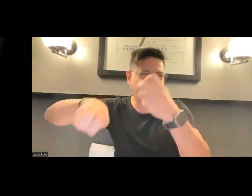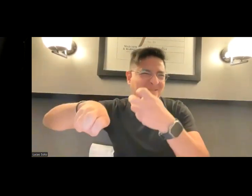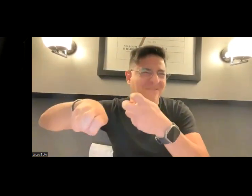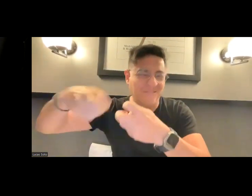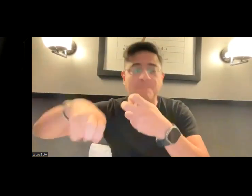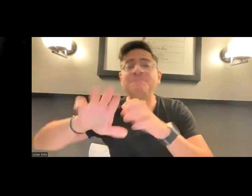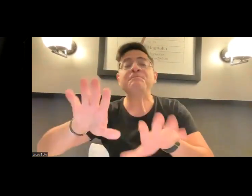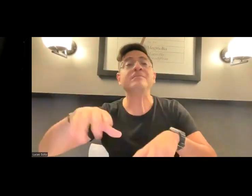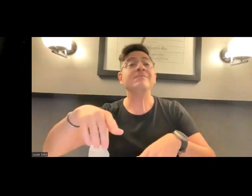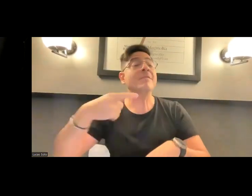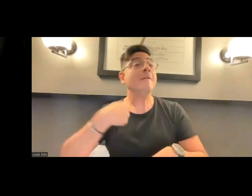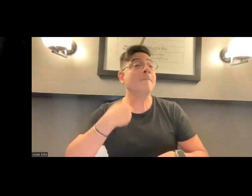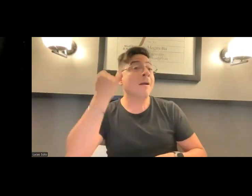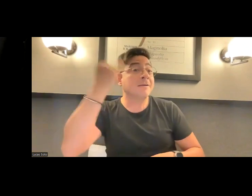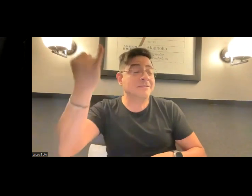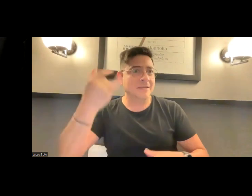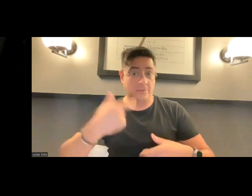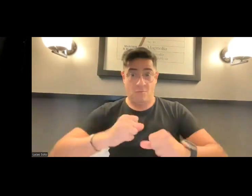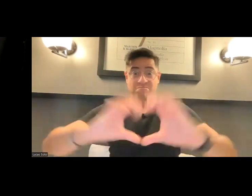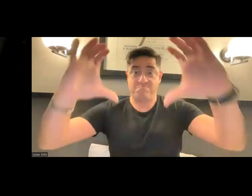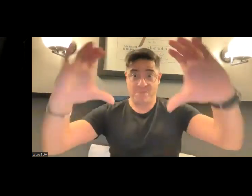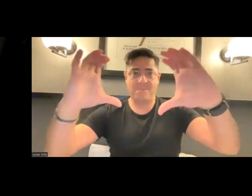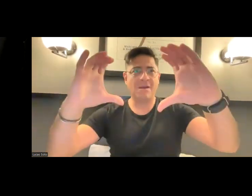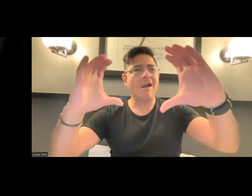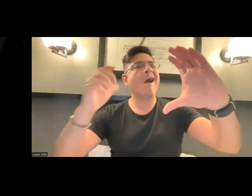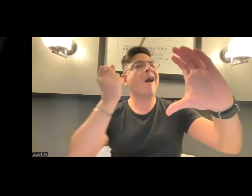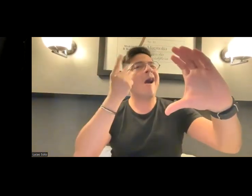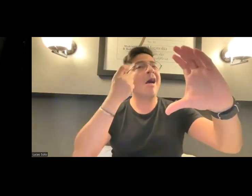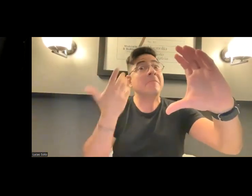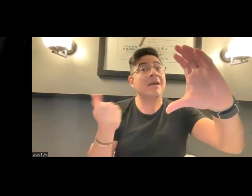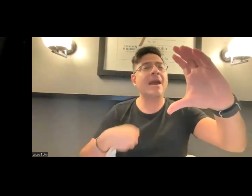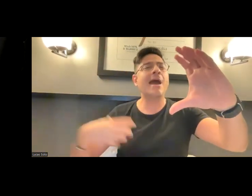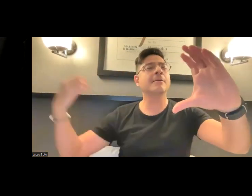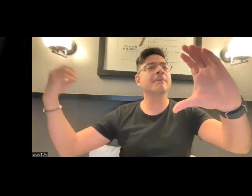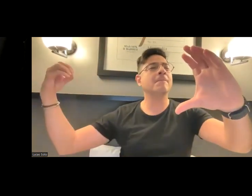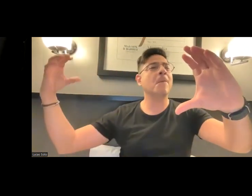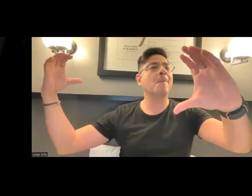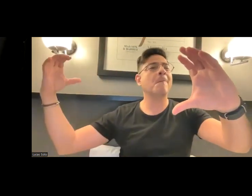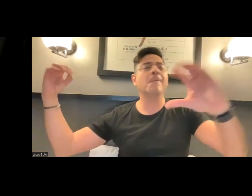keep track of who is saying what. So, just an idea I had,